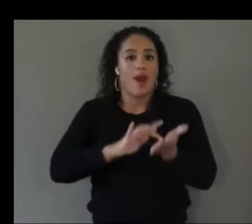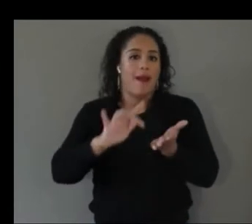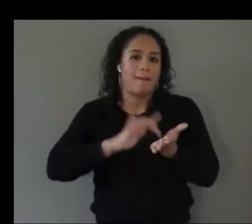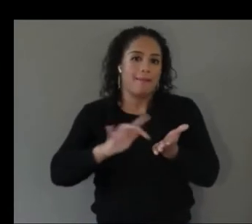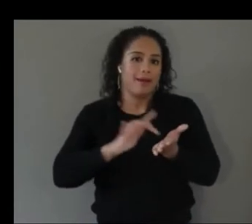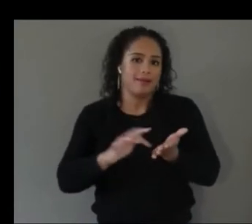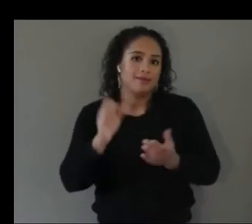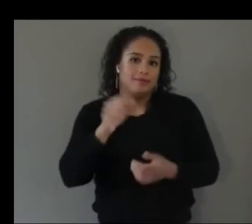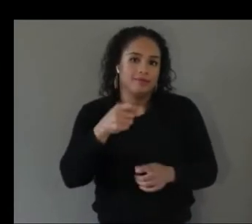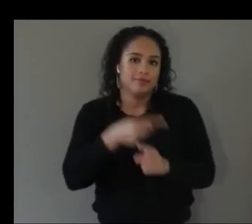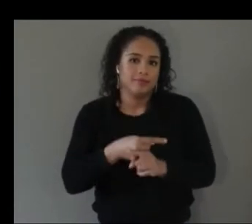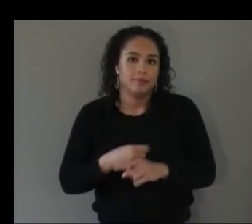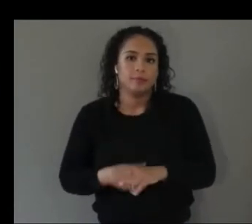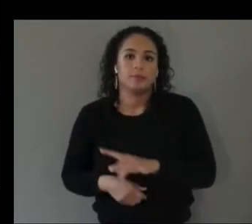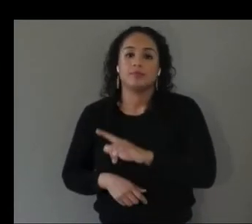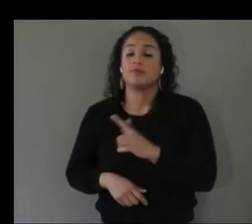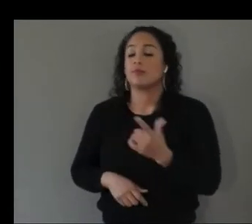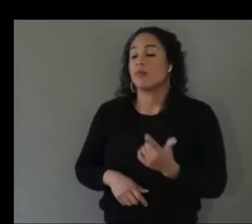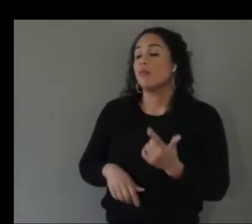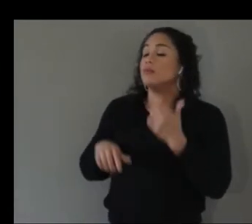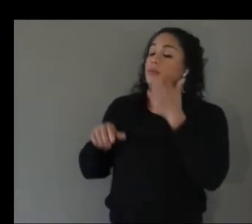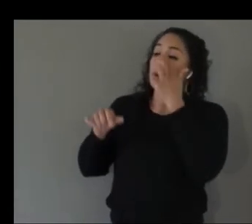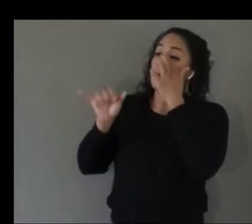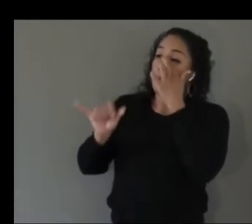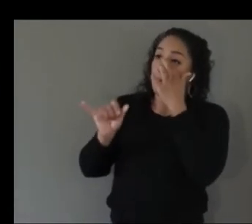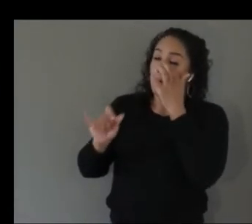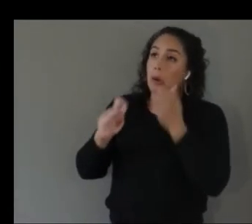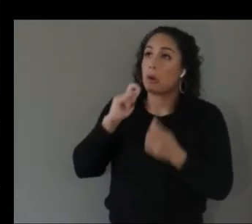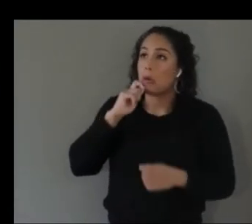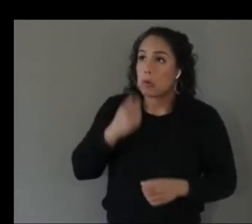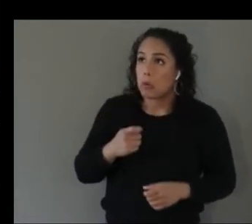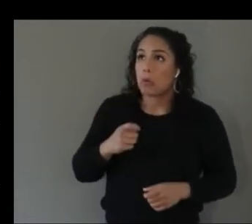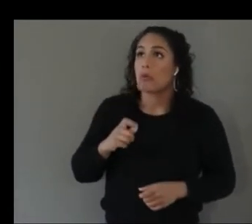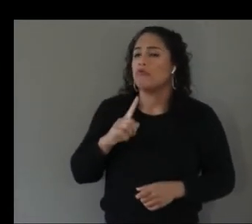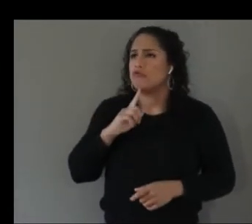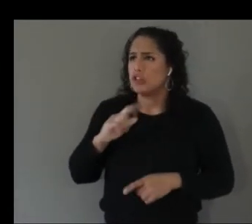cool yeah and that's very practical and kind of very necessary for you know the the more